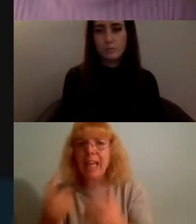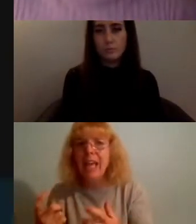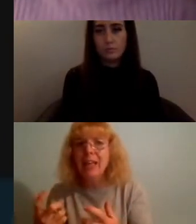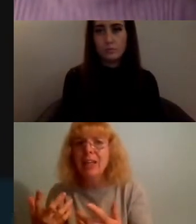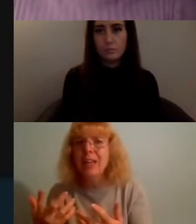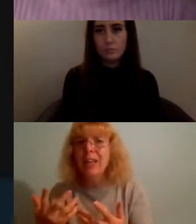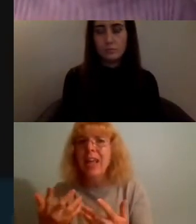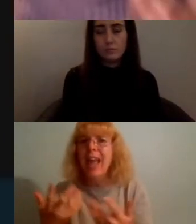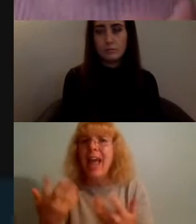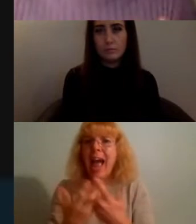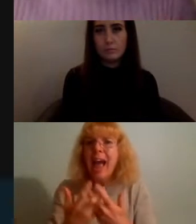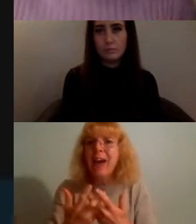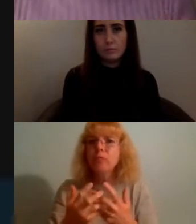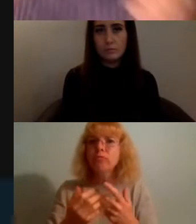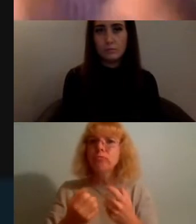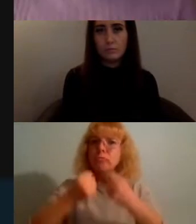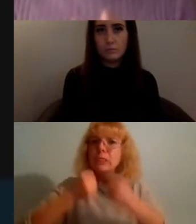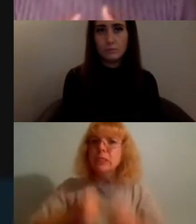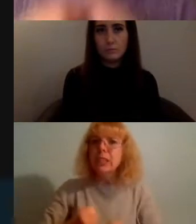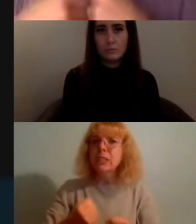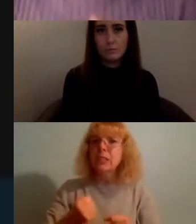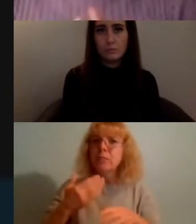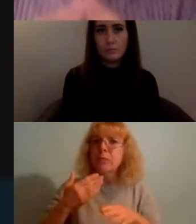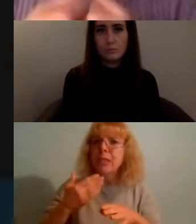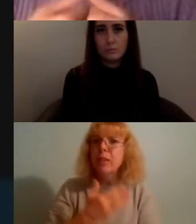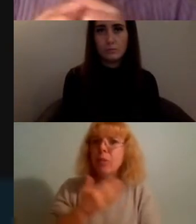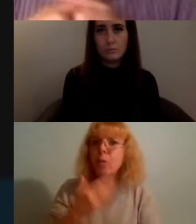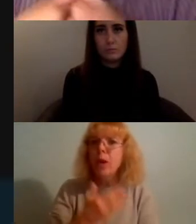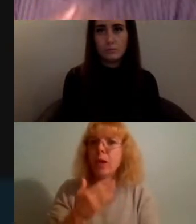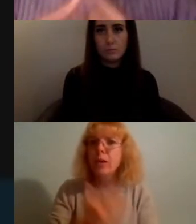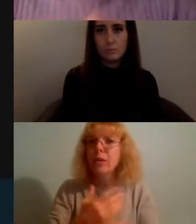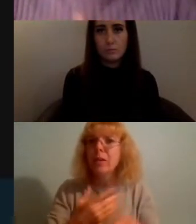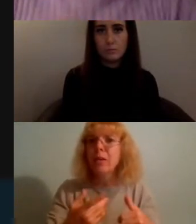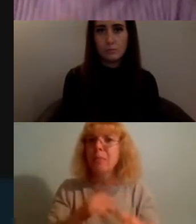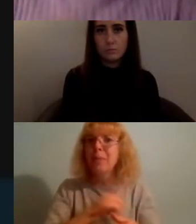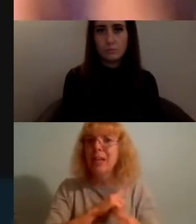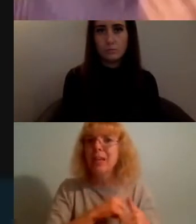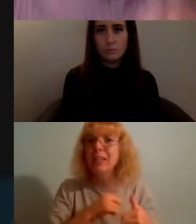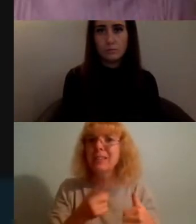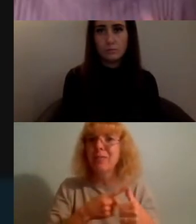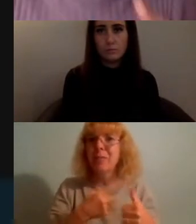you have to be to be doing this work a just because for me personally it's traumatic